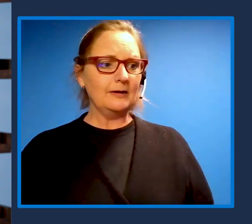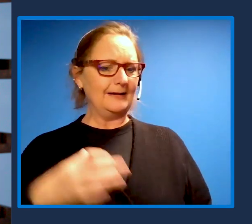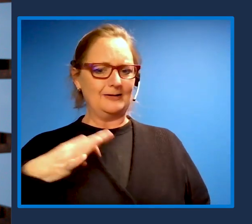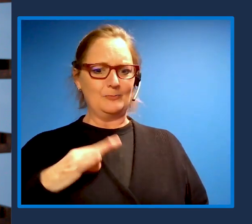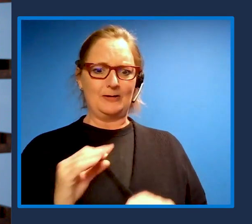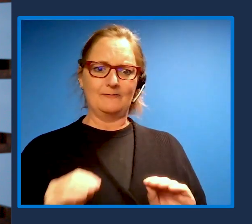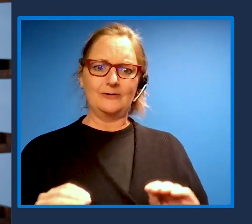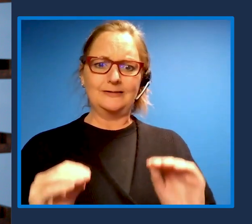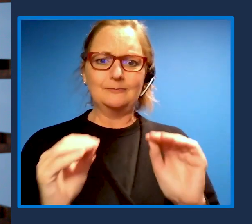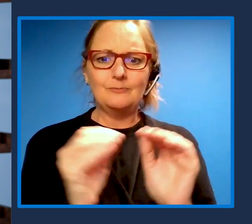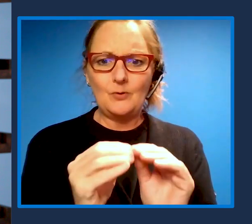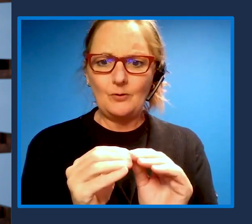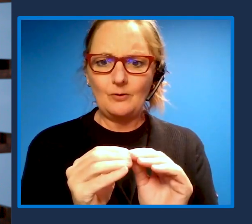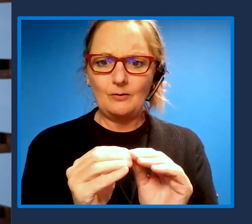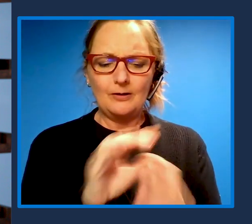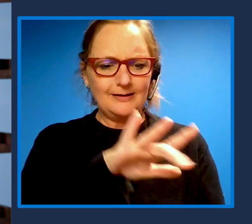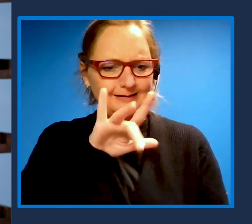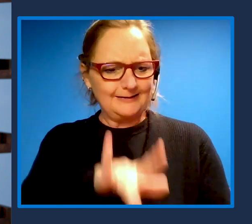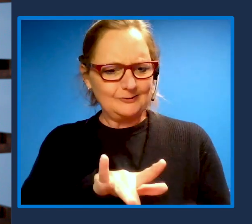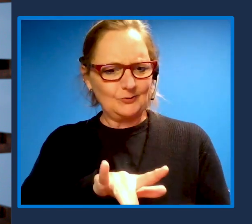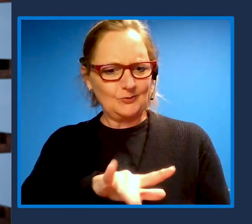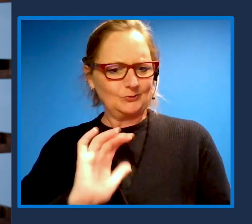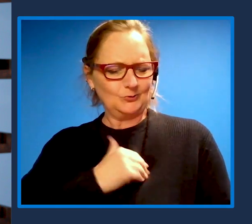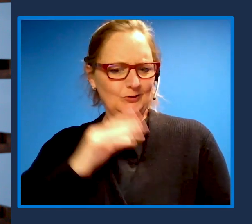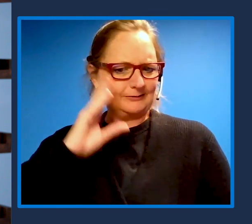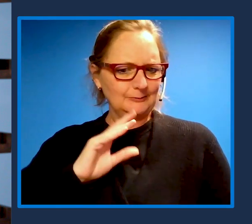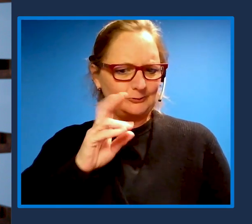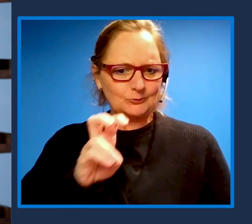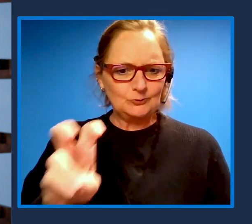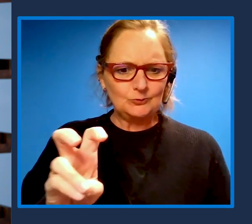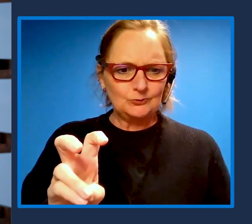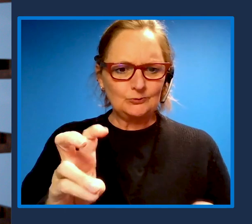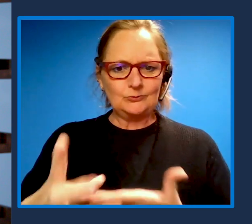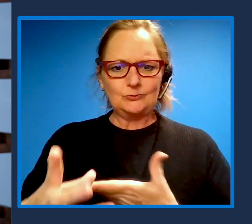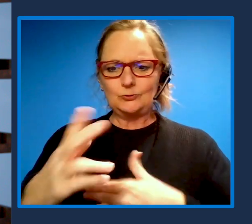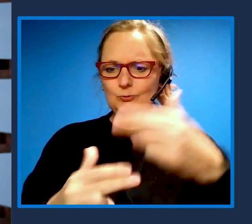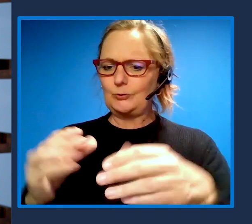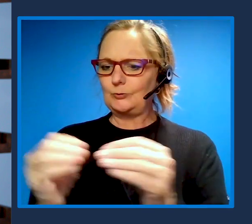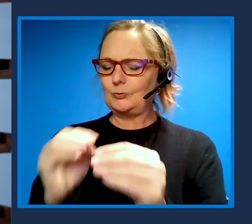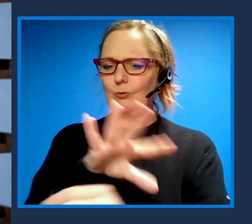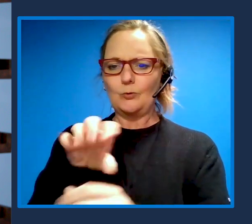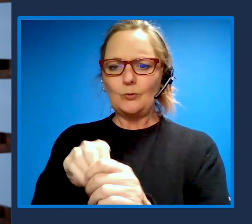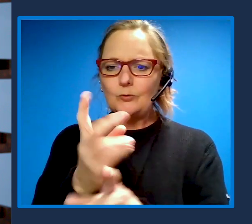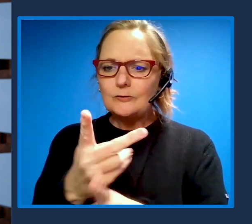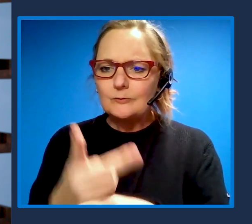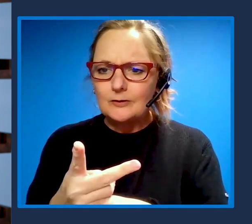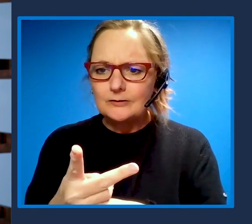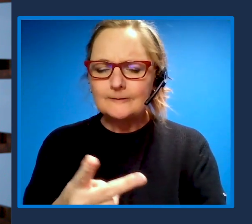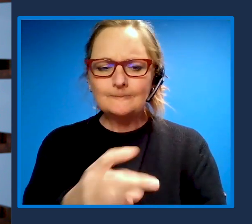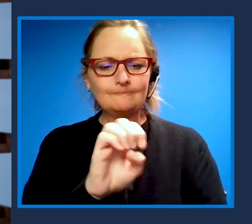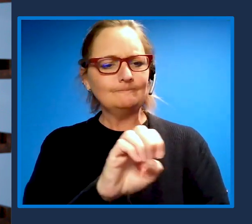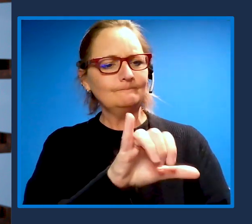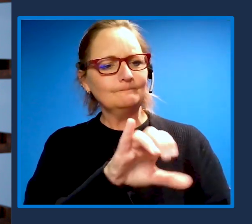to build more inclusive products. And from whether it's the eye control feature in Windows 10, learning tools and Microsoft 365